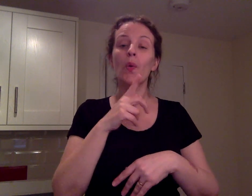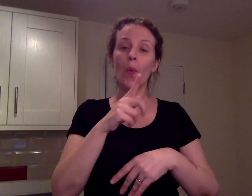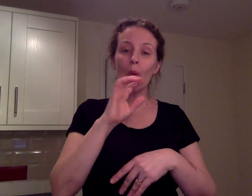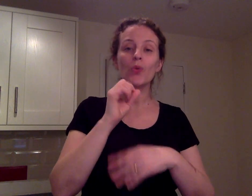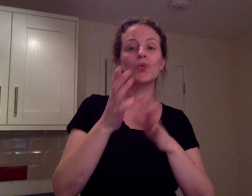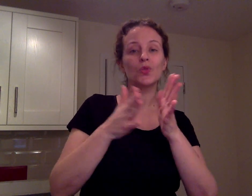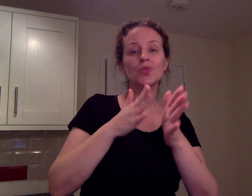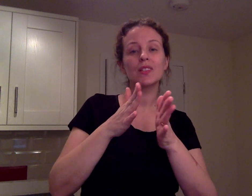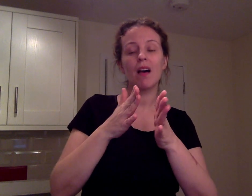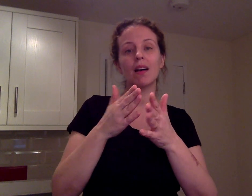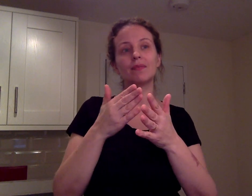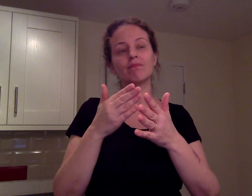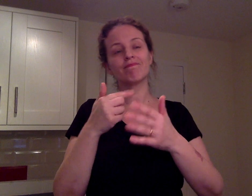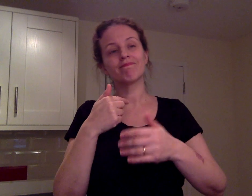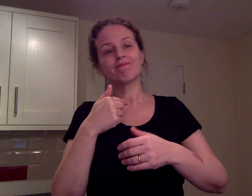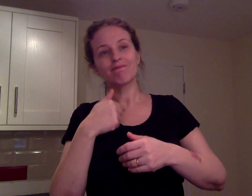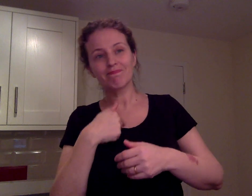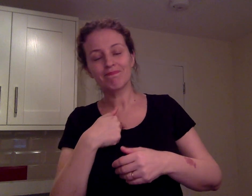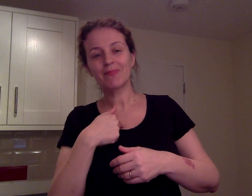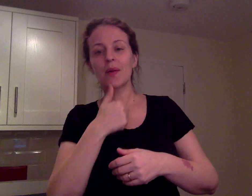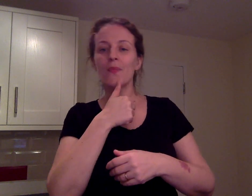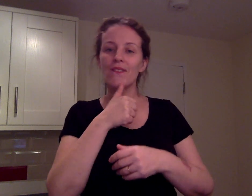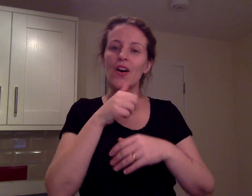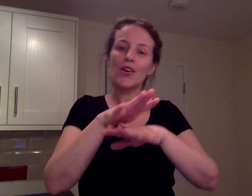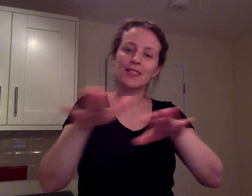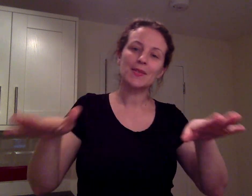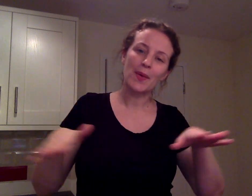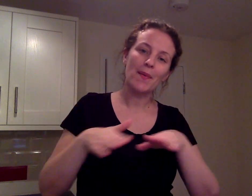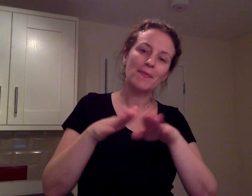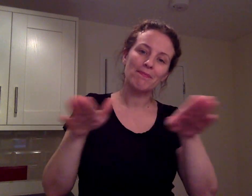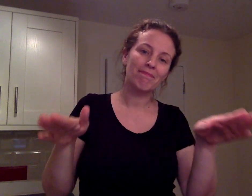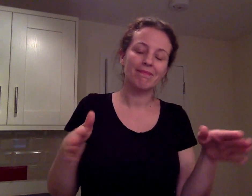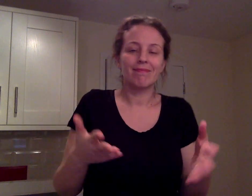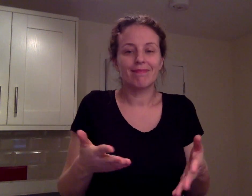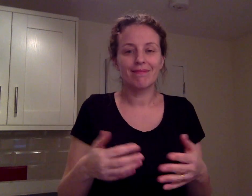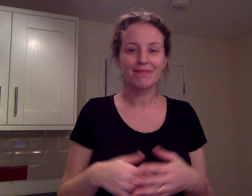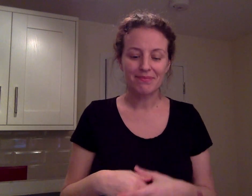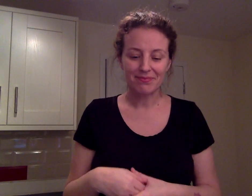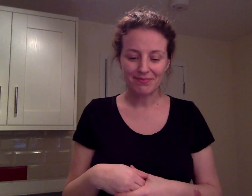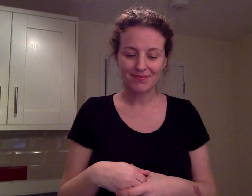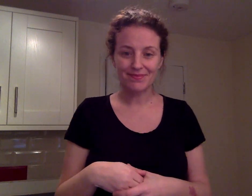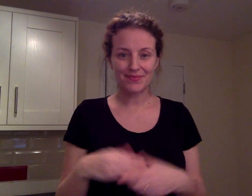Or you could sign, "me prefer swimming."